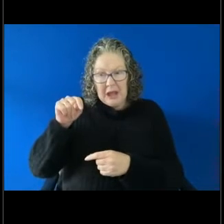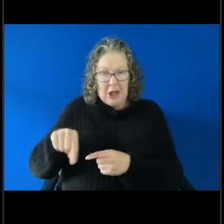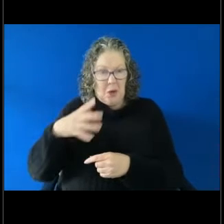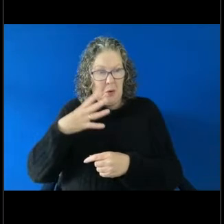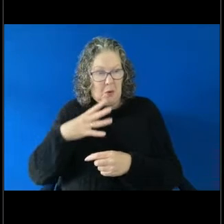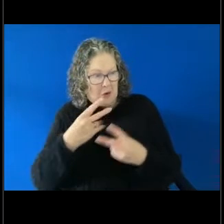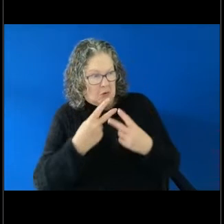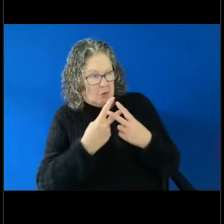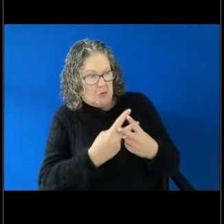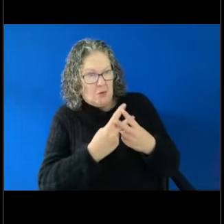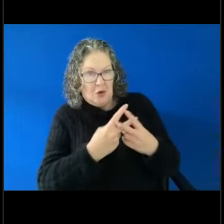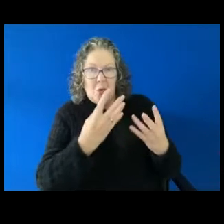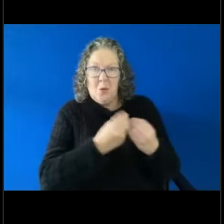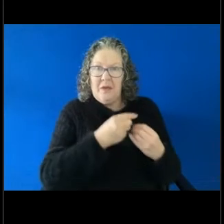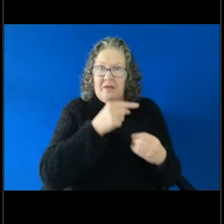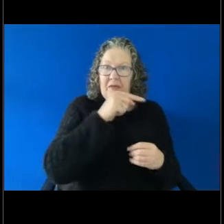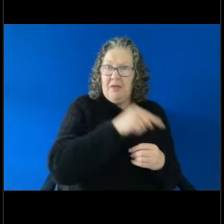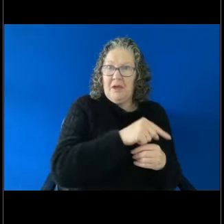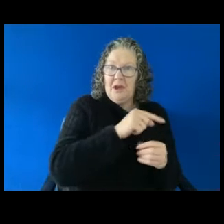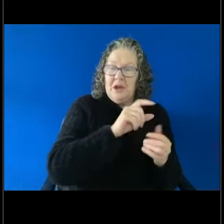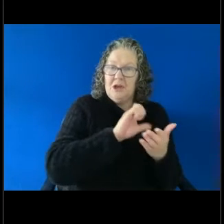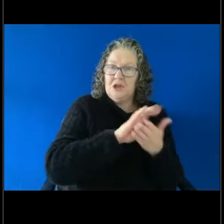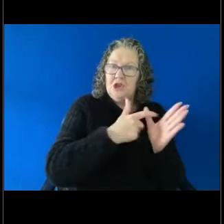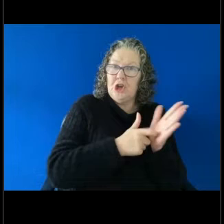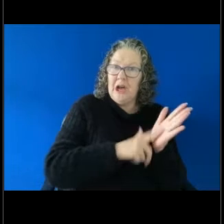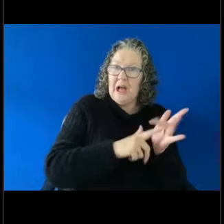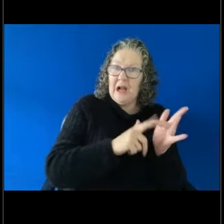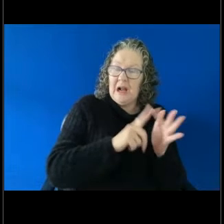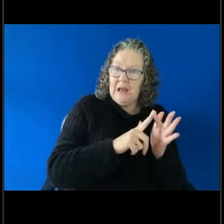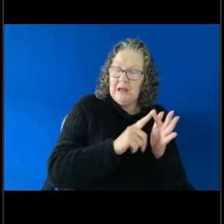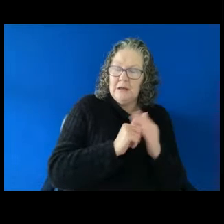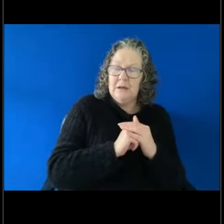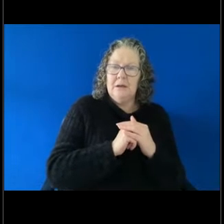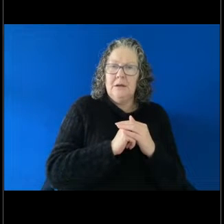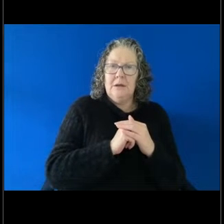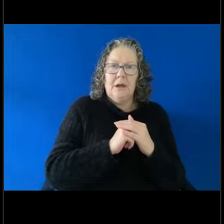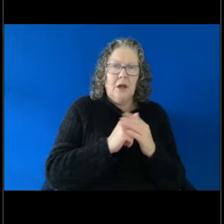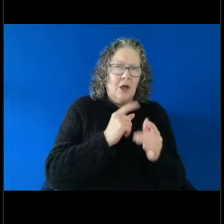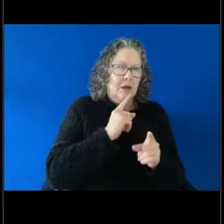comments of a sexual nature about the person which are communicated to others,